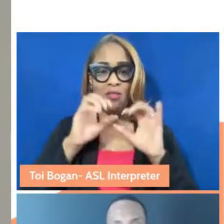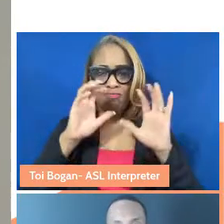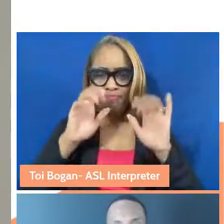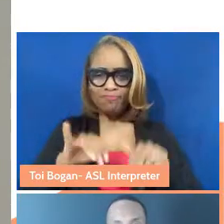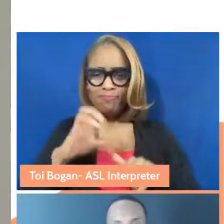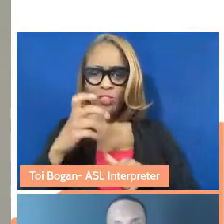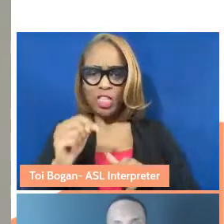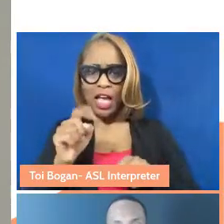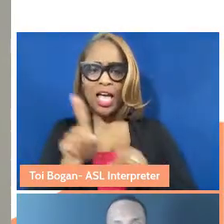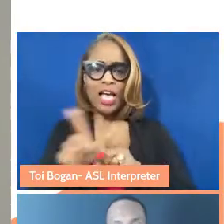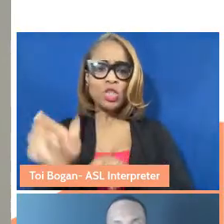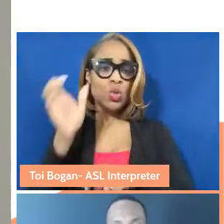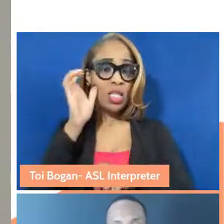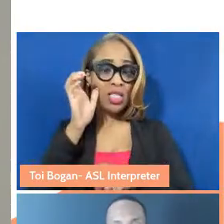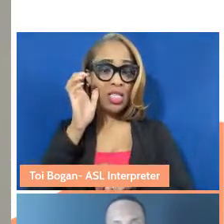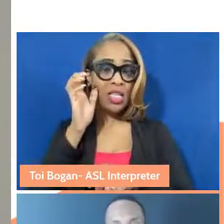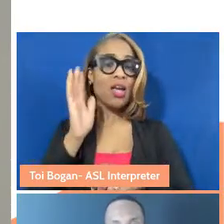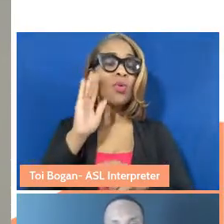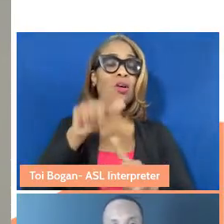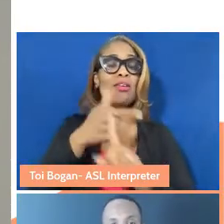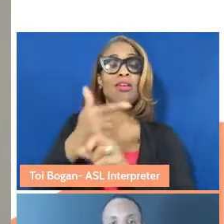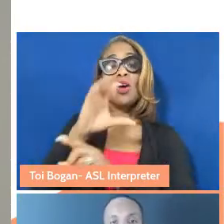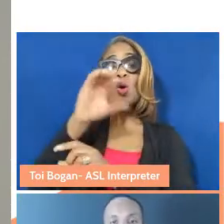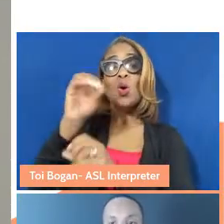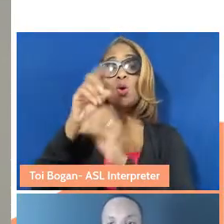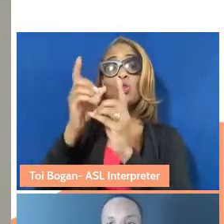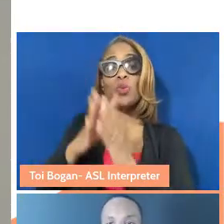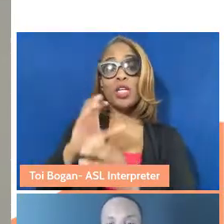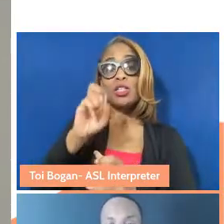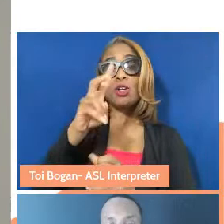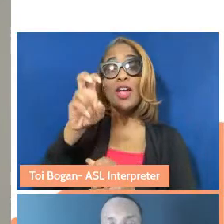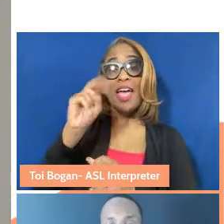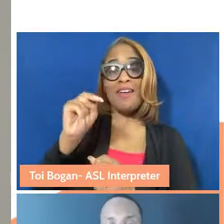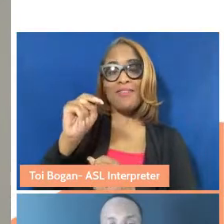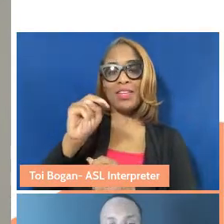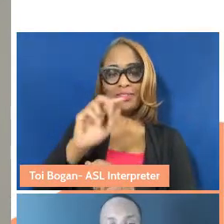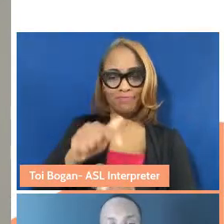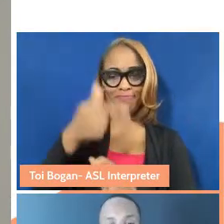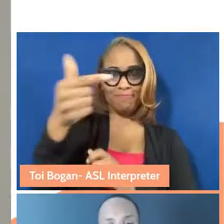I'll pass it to the co-director of the project, Evan, now.